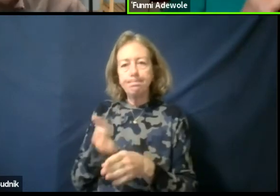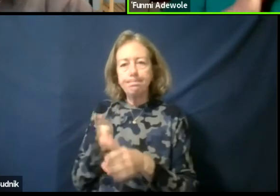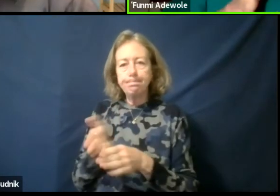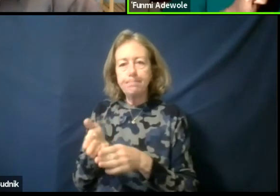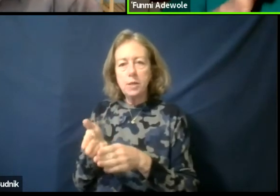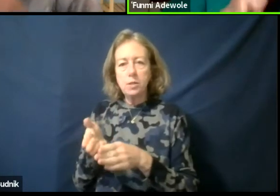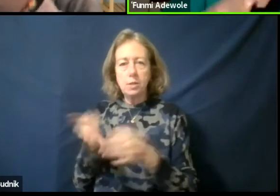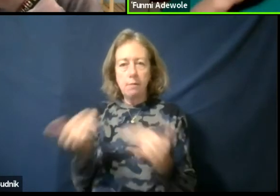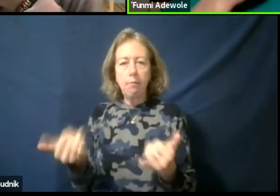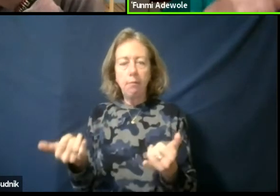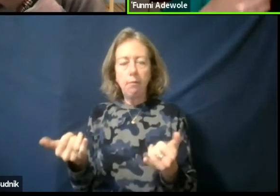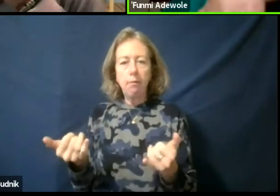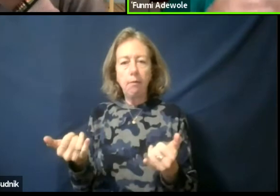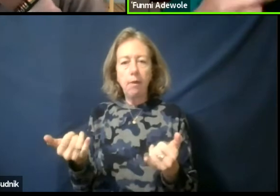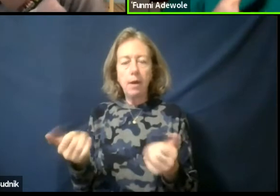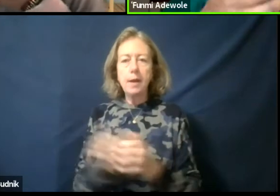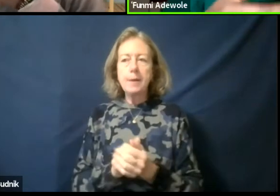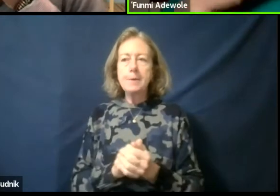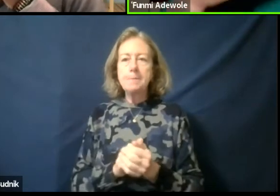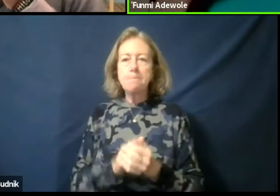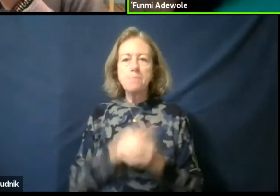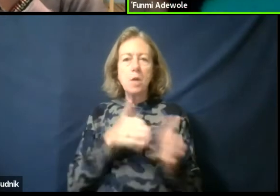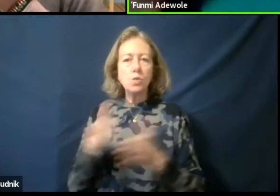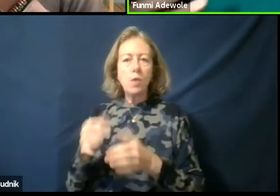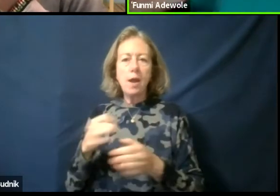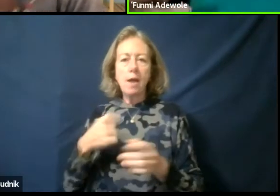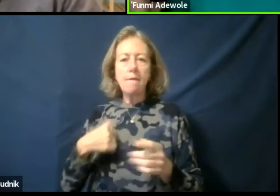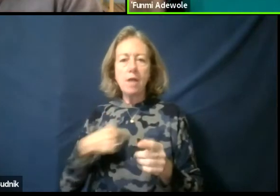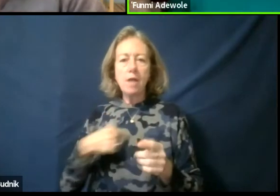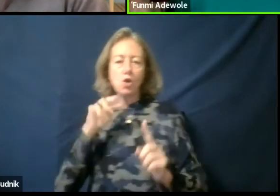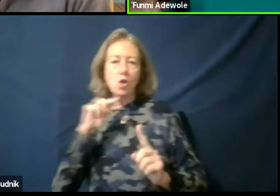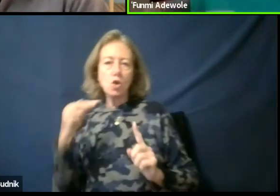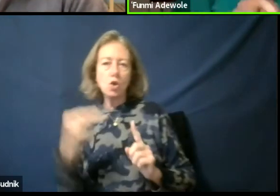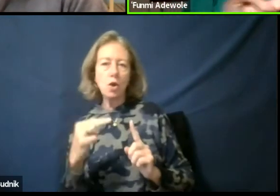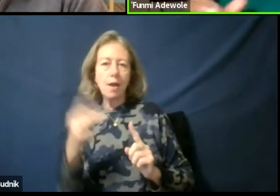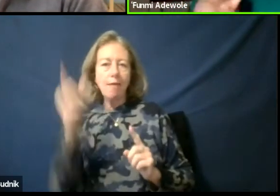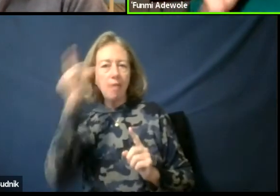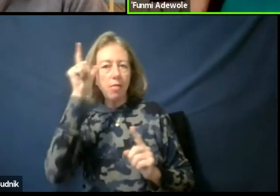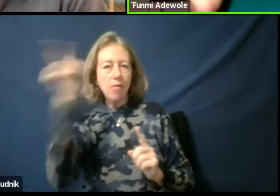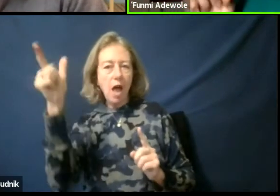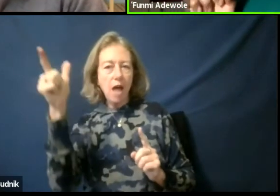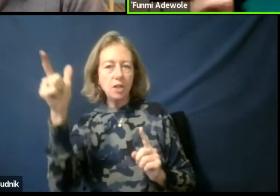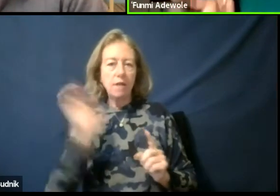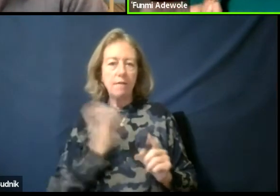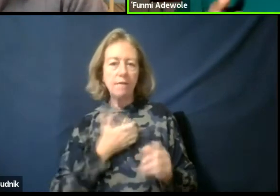it is a way of us looking at the logic of our practices, not just learning a repertoire piece.